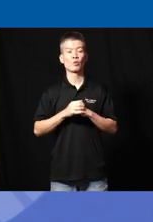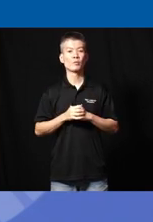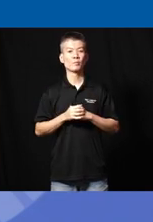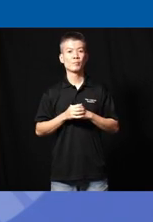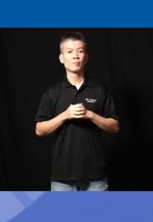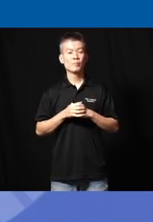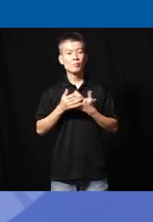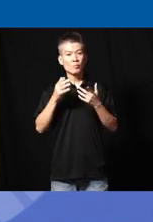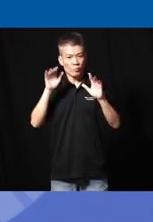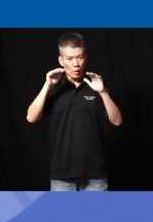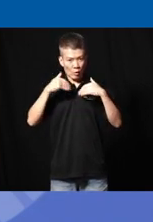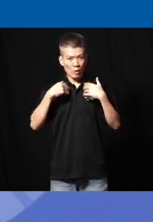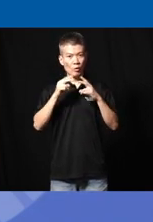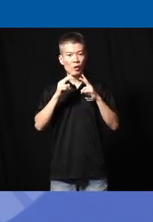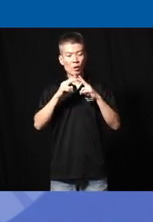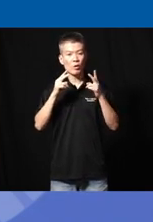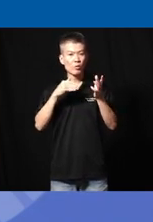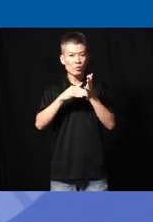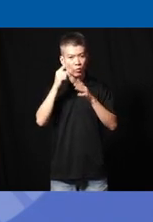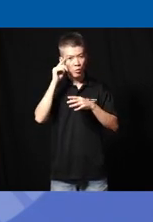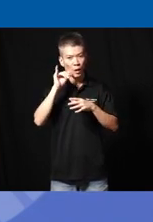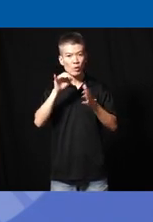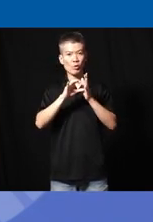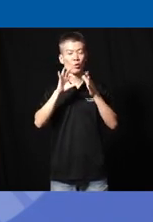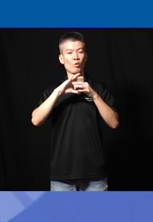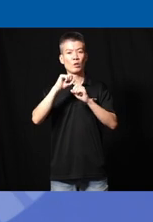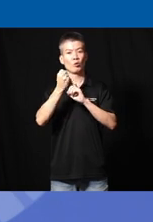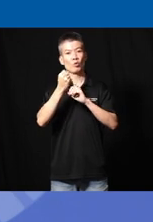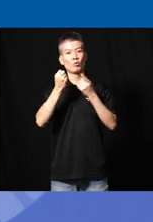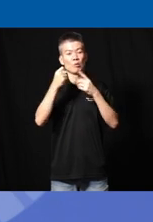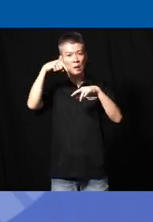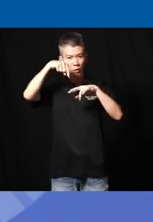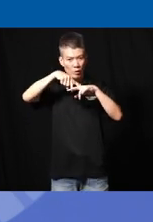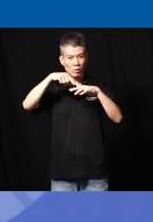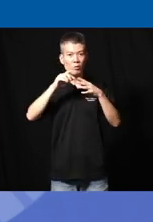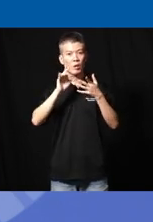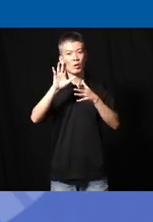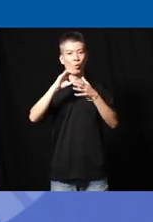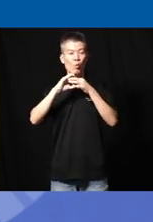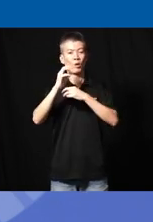autism uh is very often thought as a condition of social deficit uh being in their own world